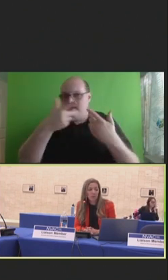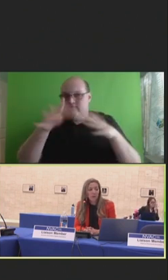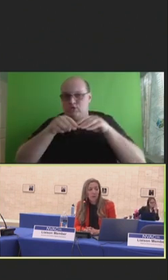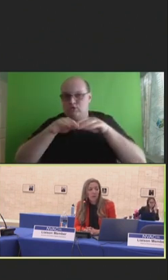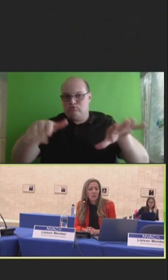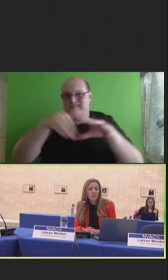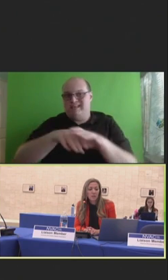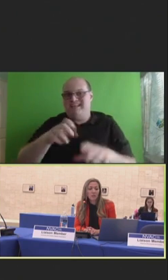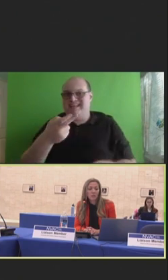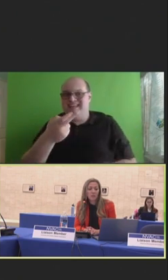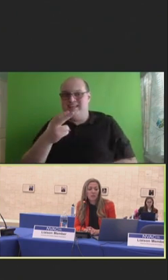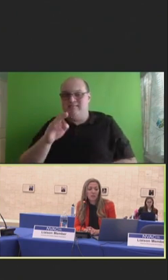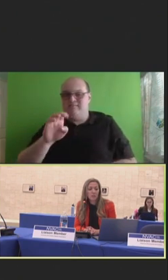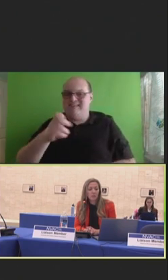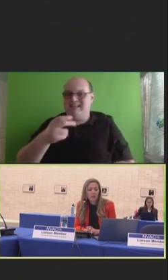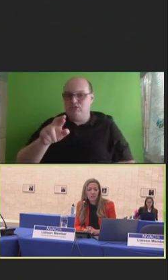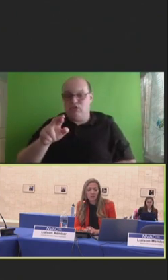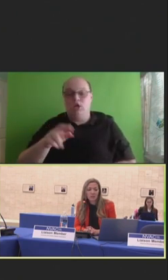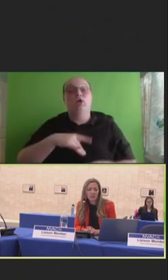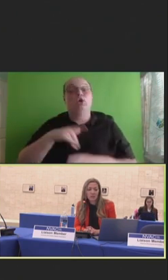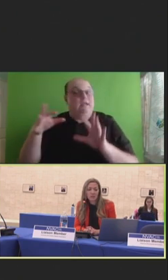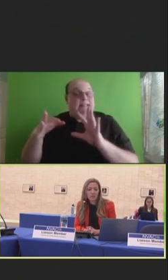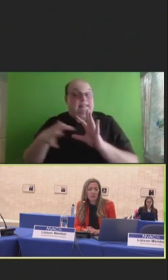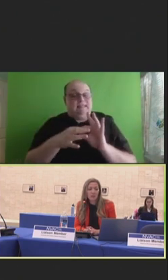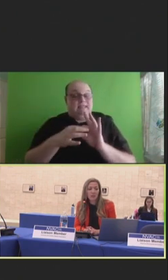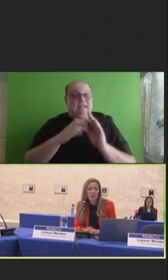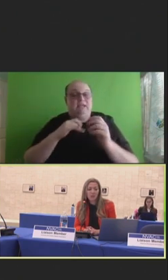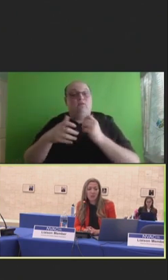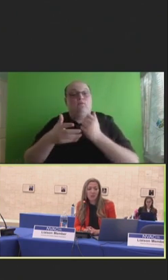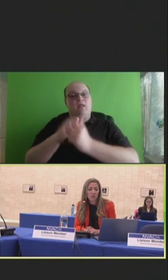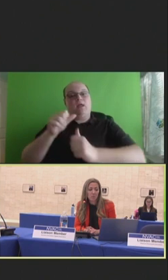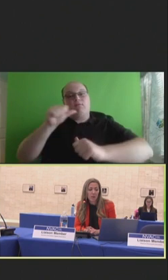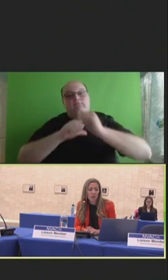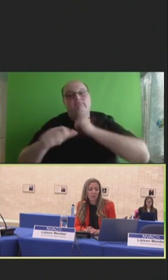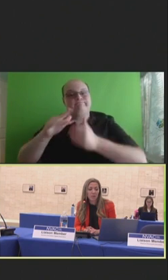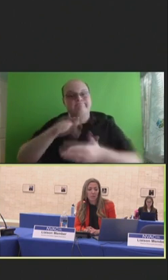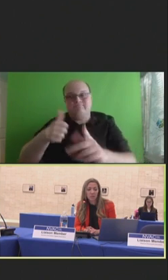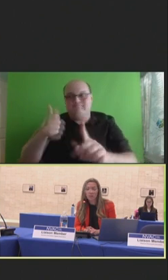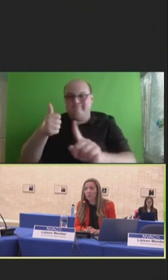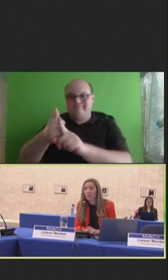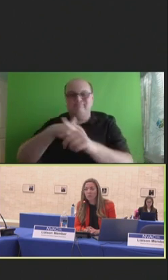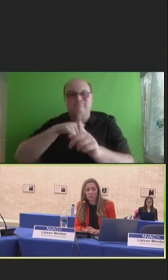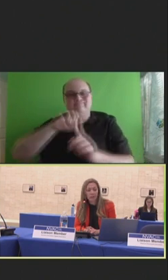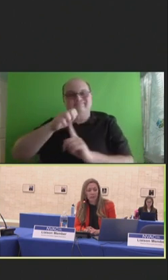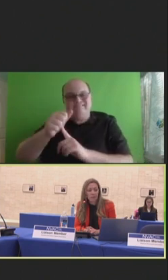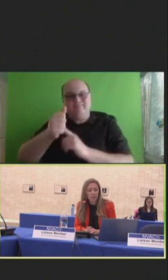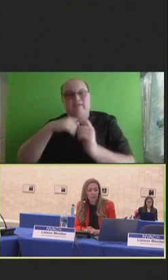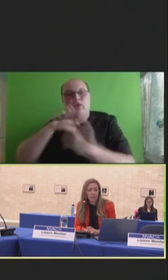These linkages will enable scientific studies that evaluate the impact of SARS-CoV-2 vaccines